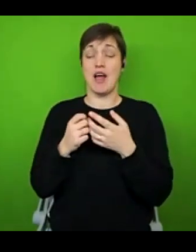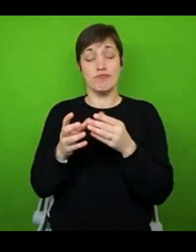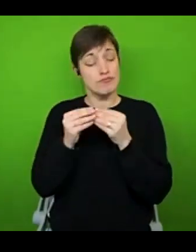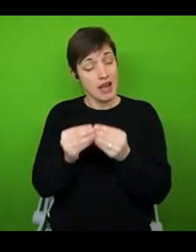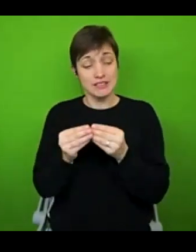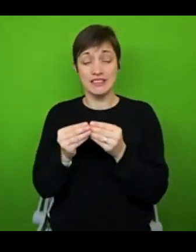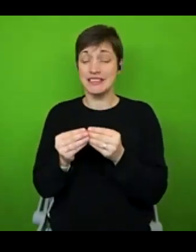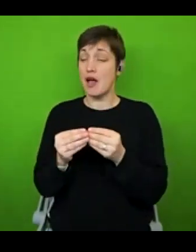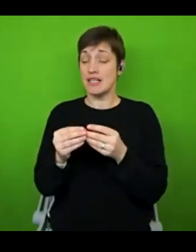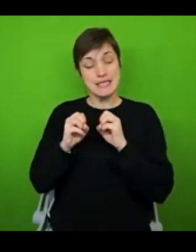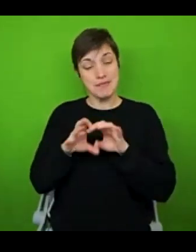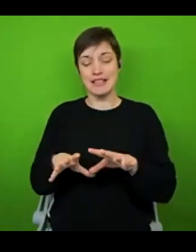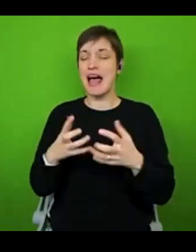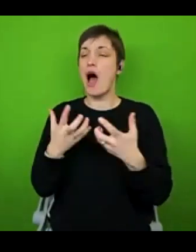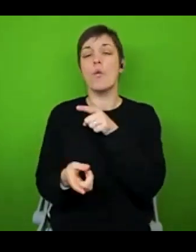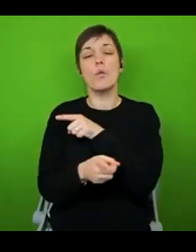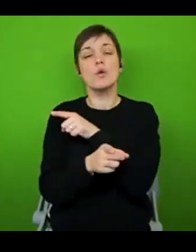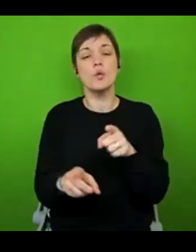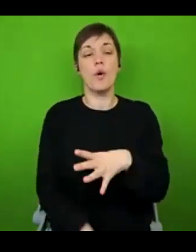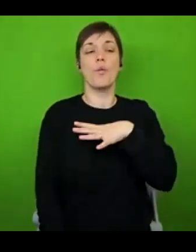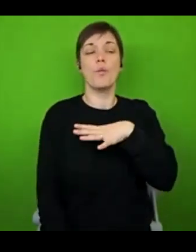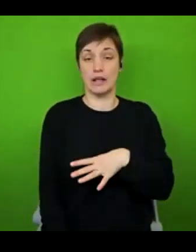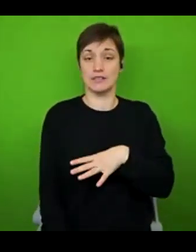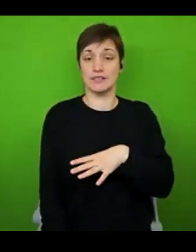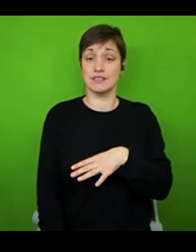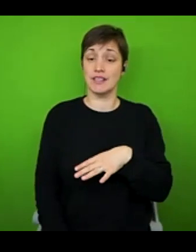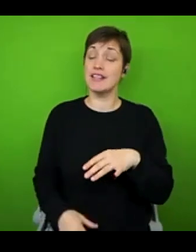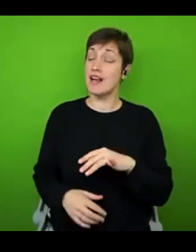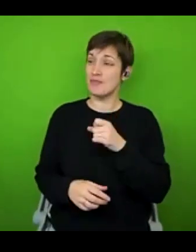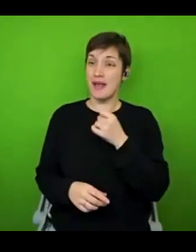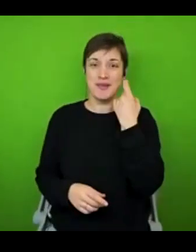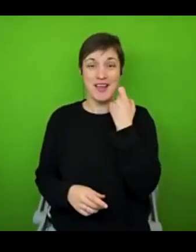And I don't just, I just don't feel like we hear these things enough sometimes. And I need to get better at actually